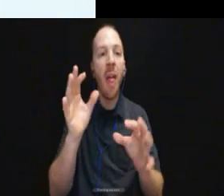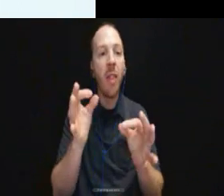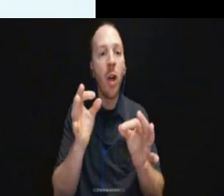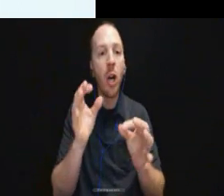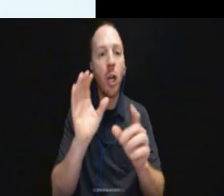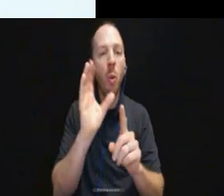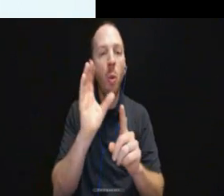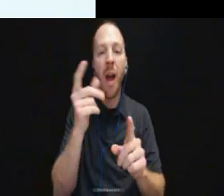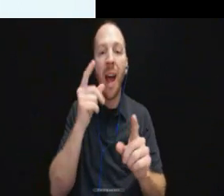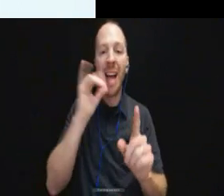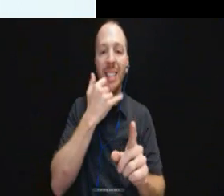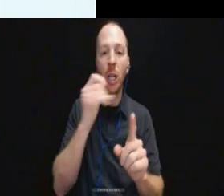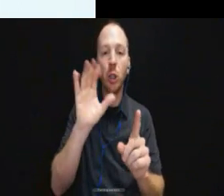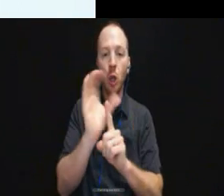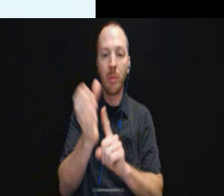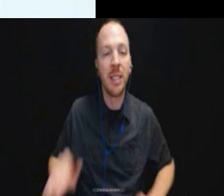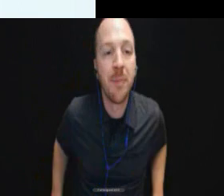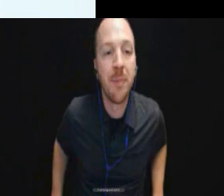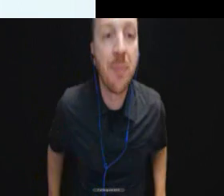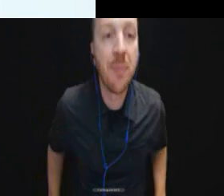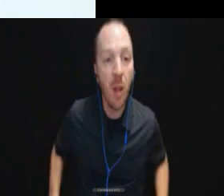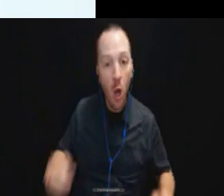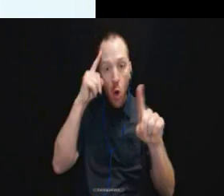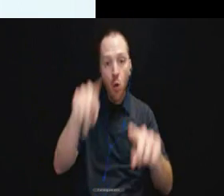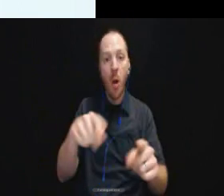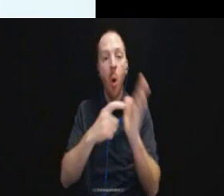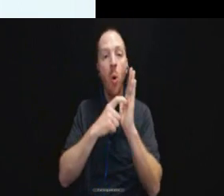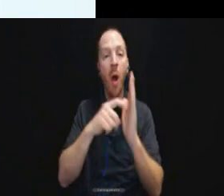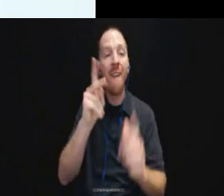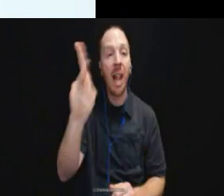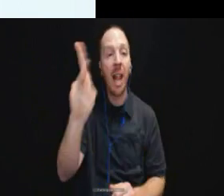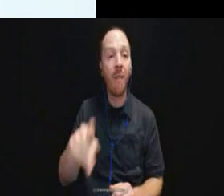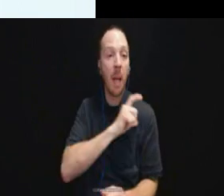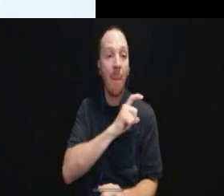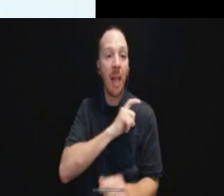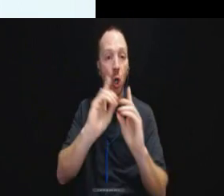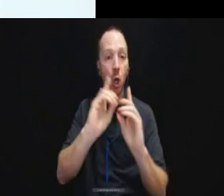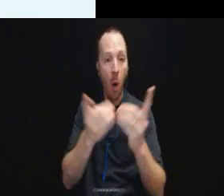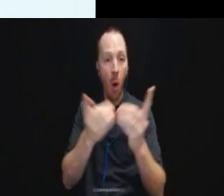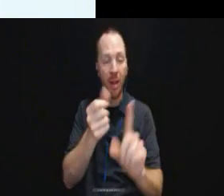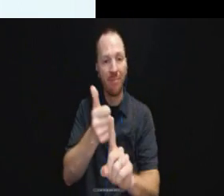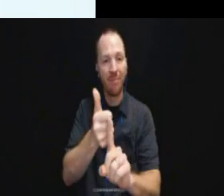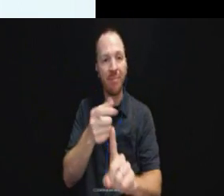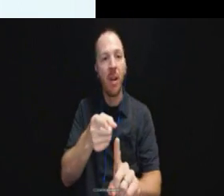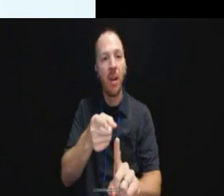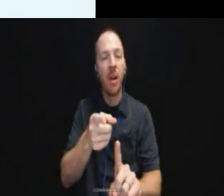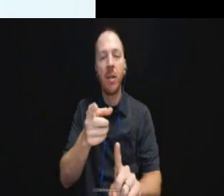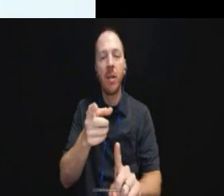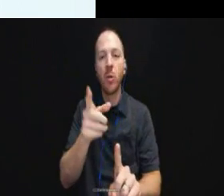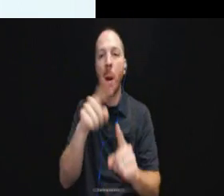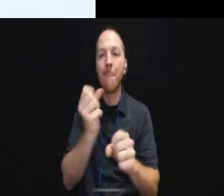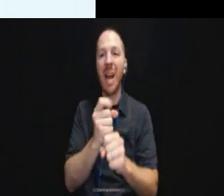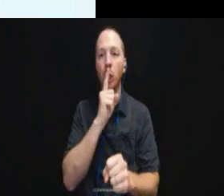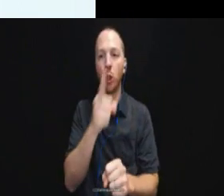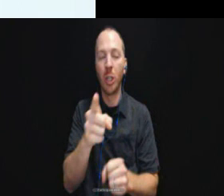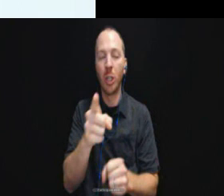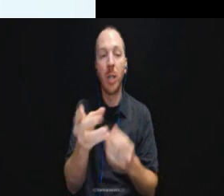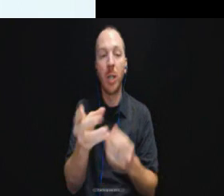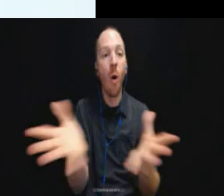It requires the Philadelphia police department to ensure it is providing effective communication